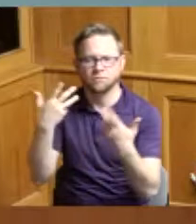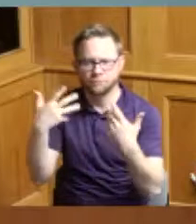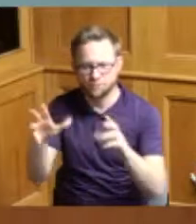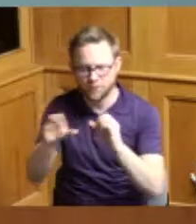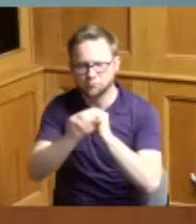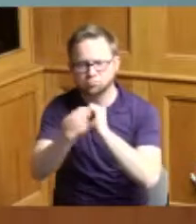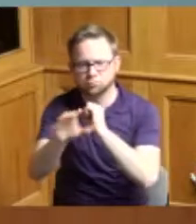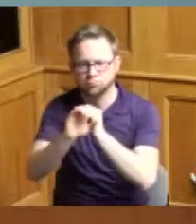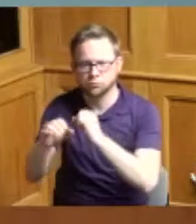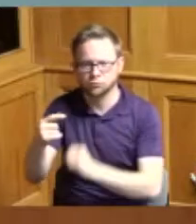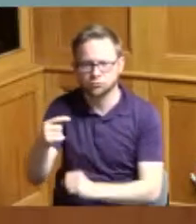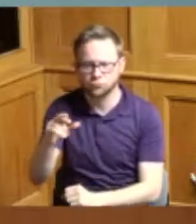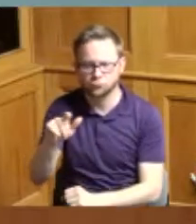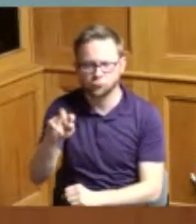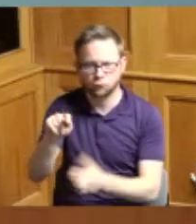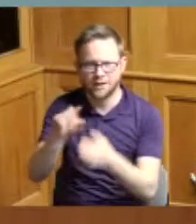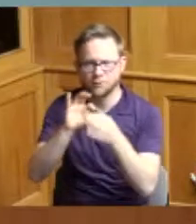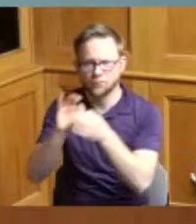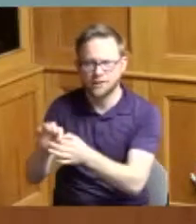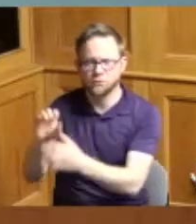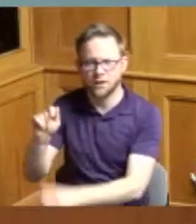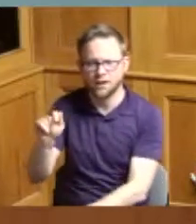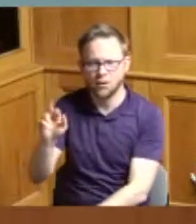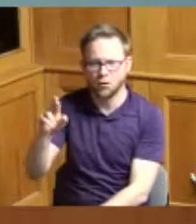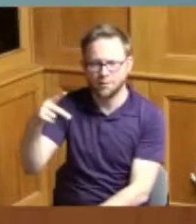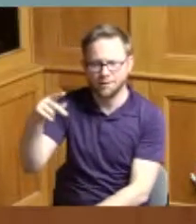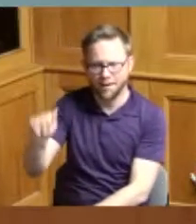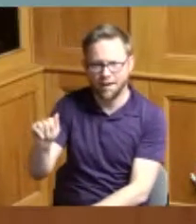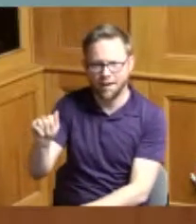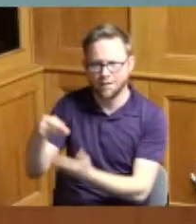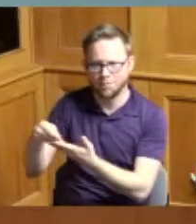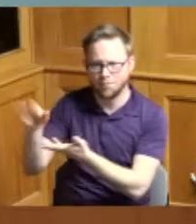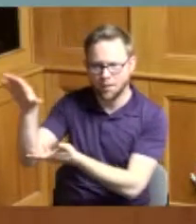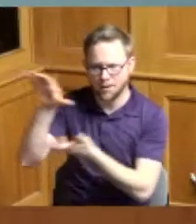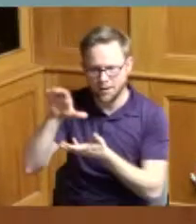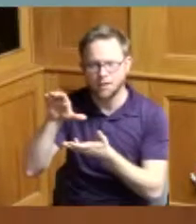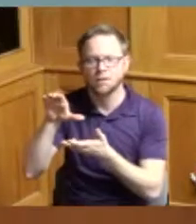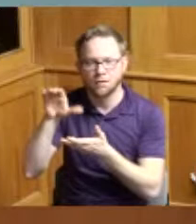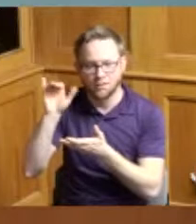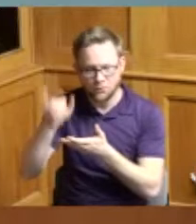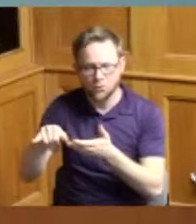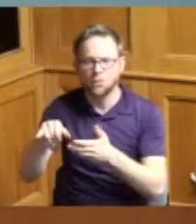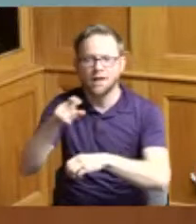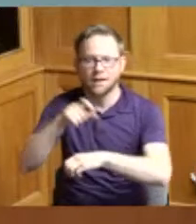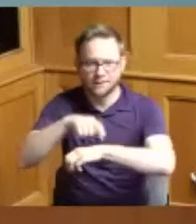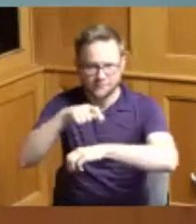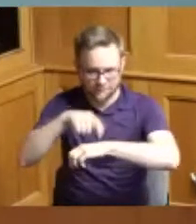American rescue plan fund and those the deadline for that is the 15th of February so it's coming up